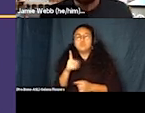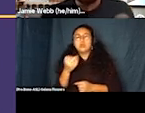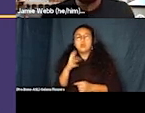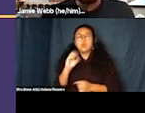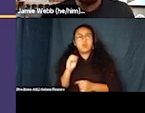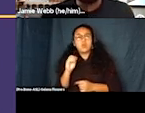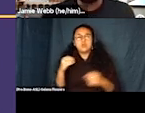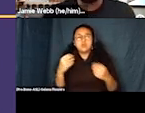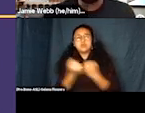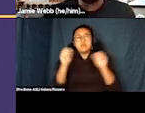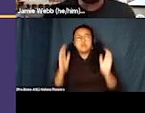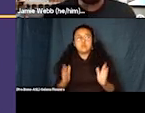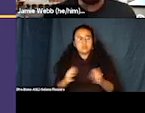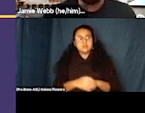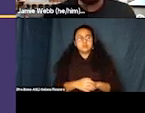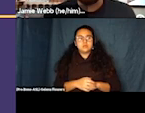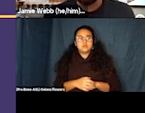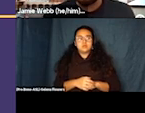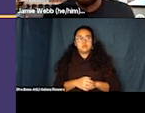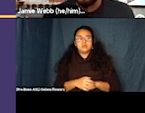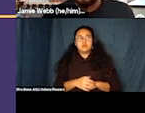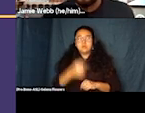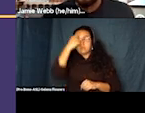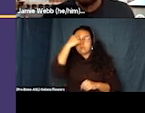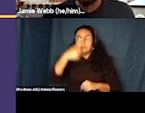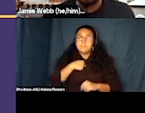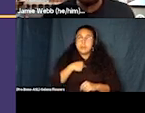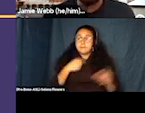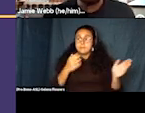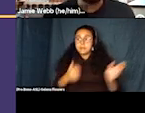Just a little bit from me. Planning this conference in such a weird year and going